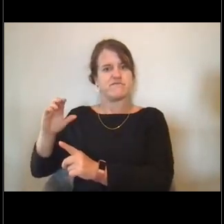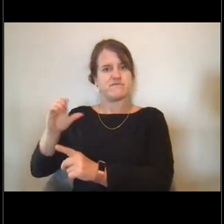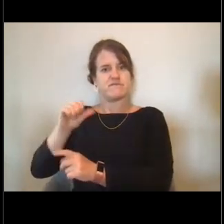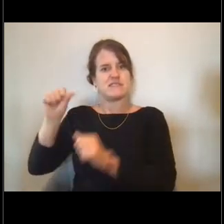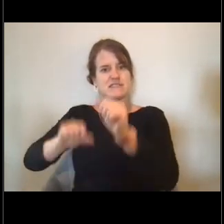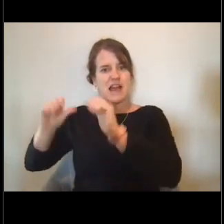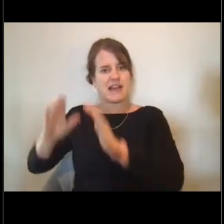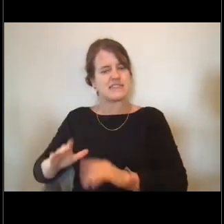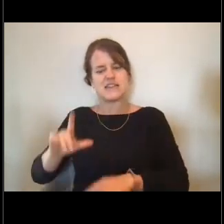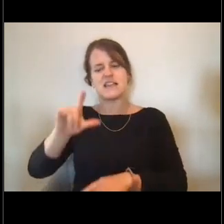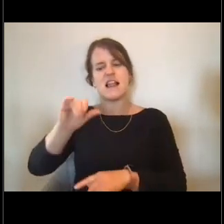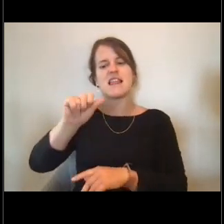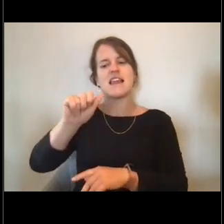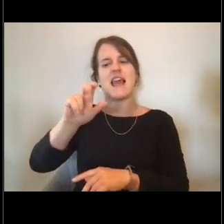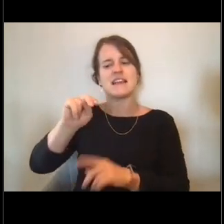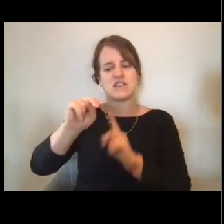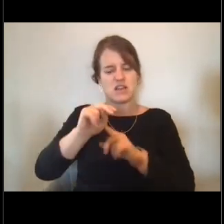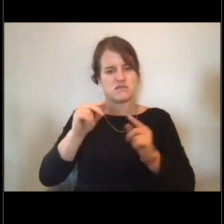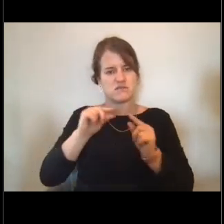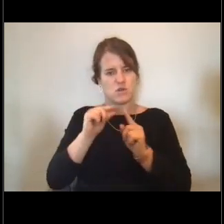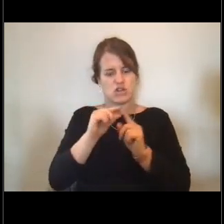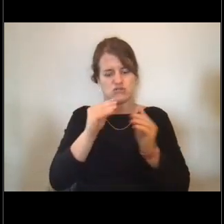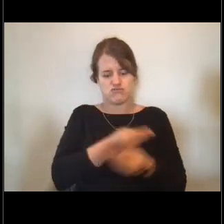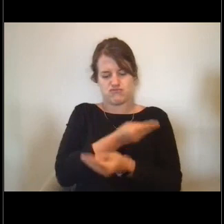So they are the main point of contact.